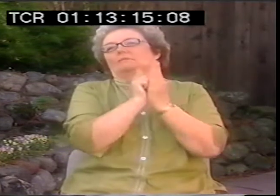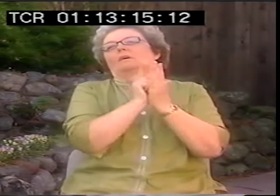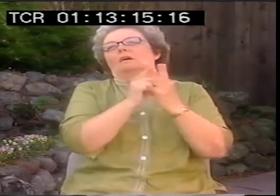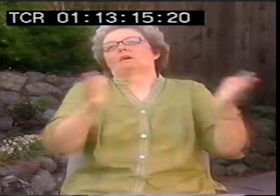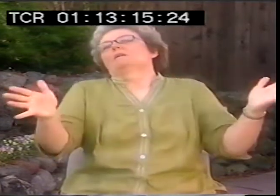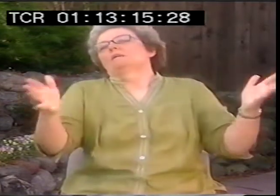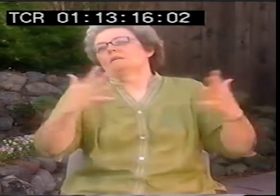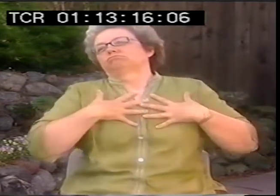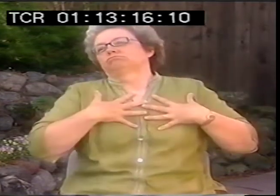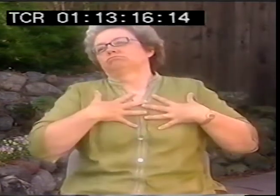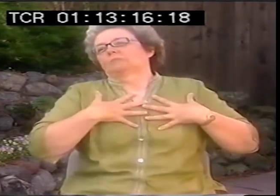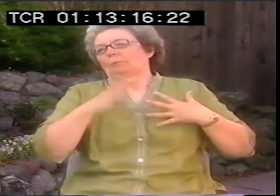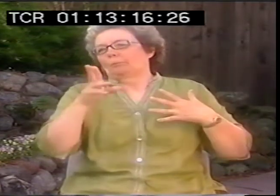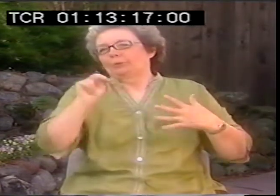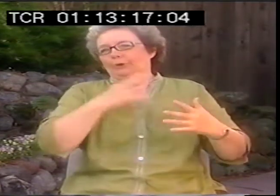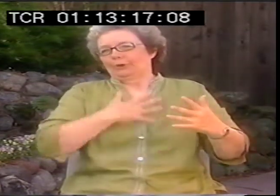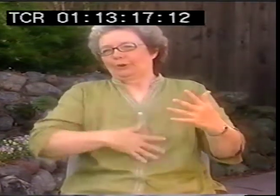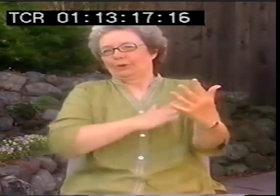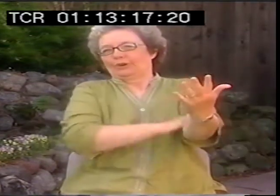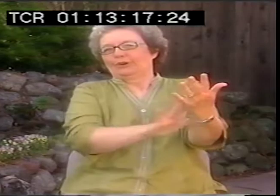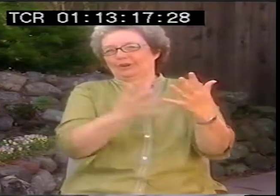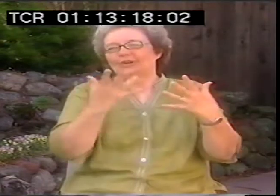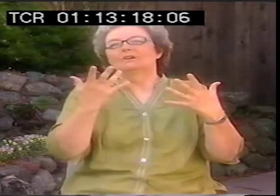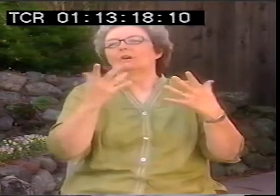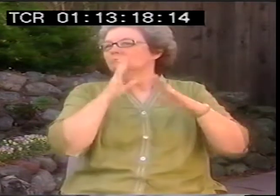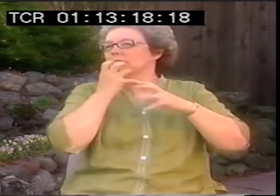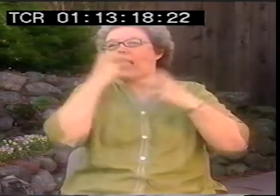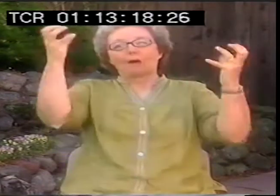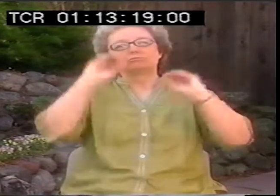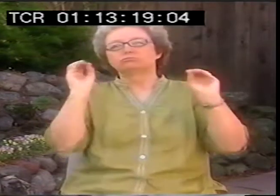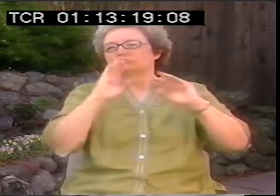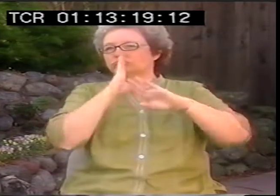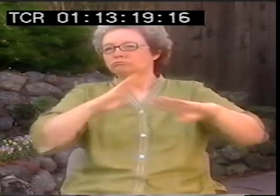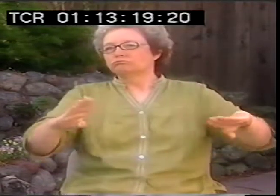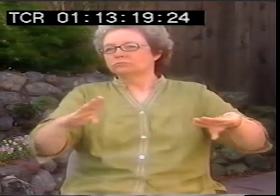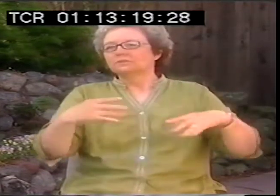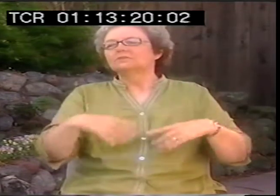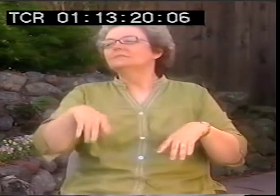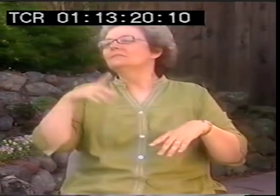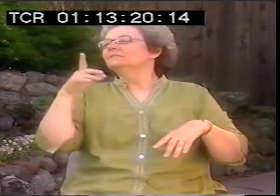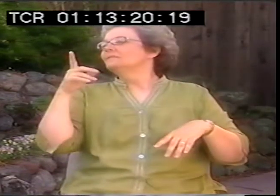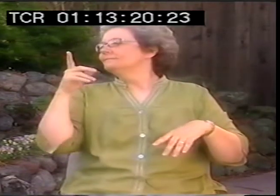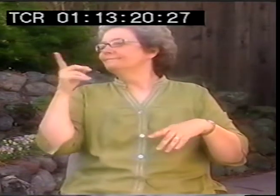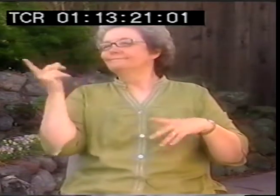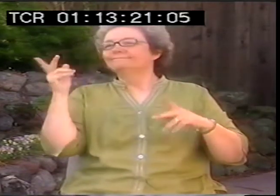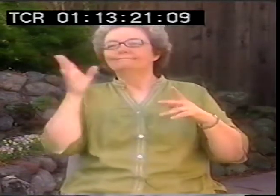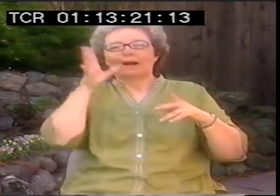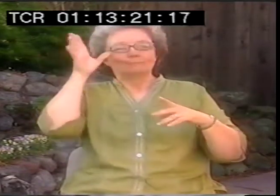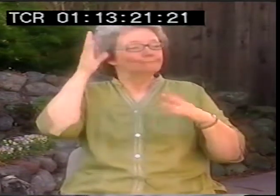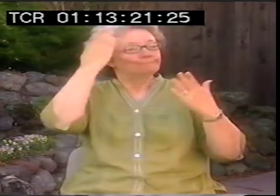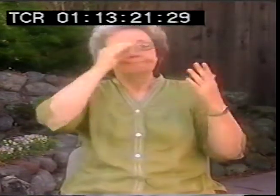There was a wood stove. And she bashed it into it. Maybe it was hot. She was burned. She did have burns on her chest and her arm.